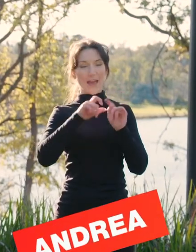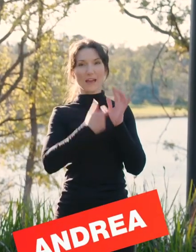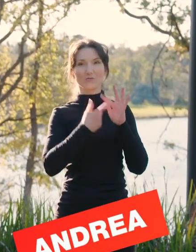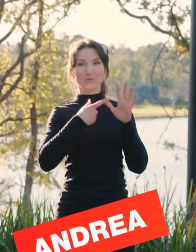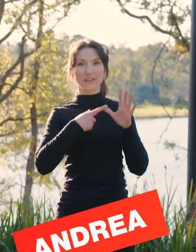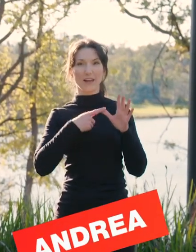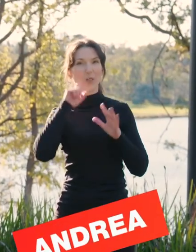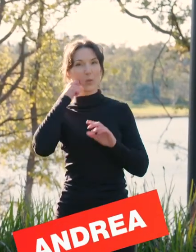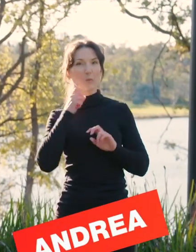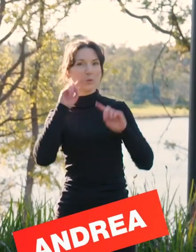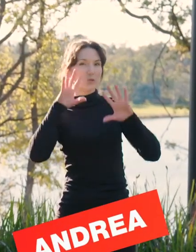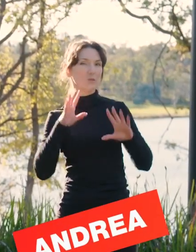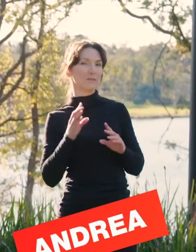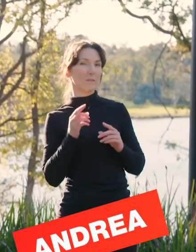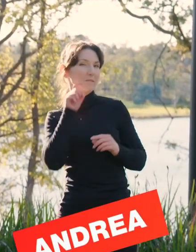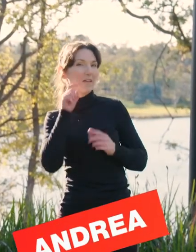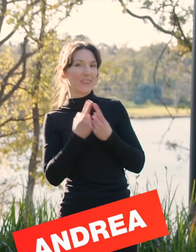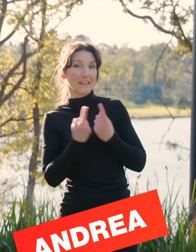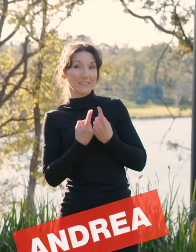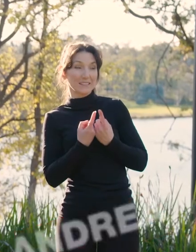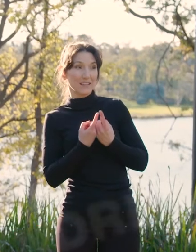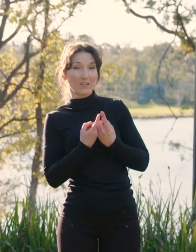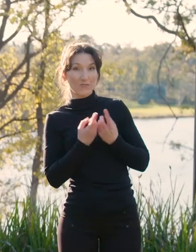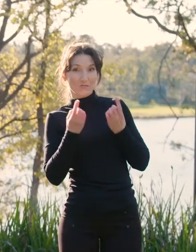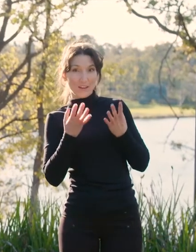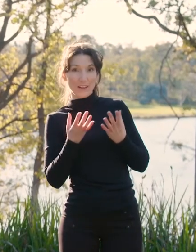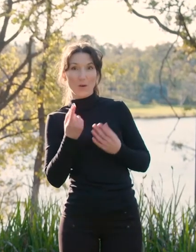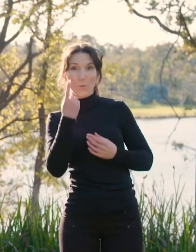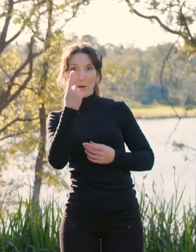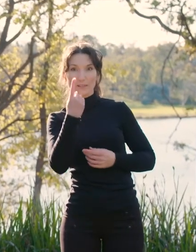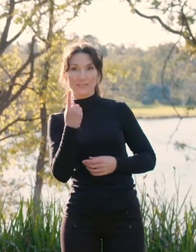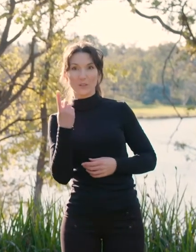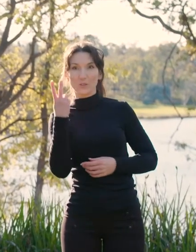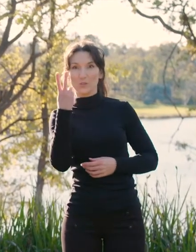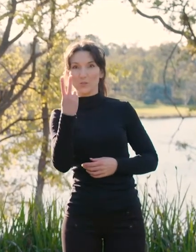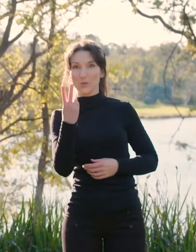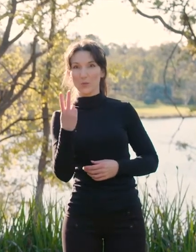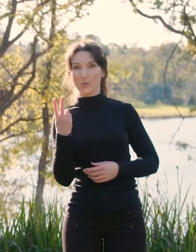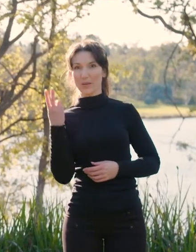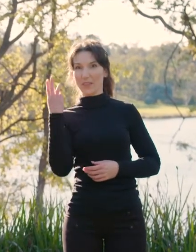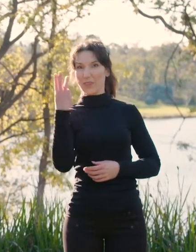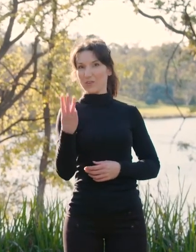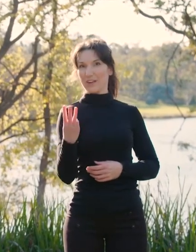you and show you some fun stuff. Let’s get them in. I’ll count to three. One, two, three!